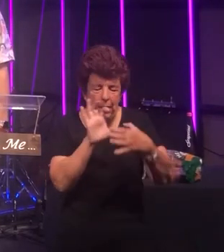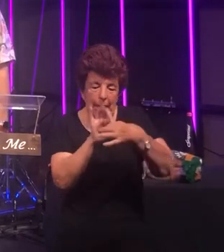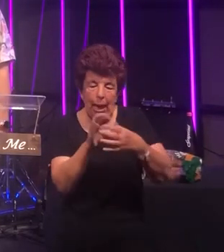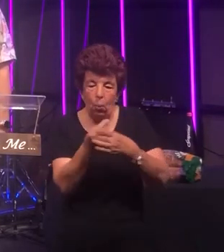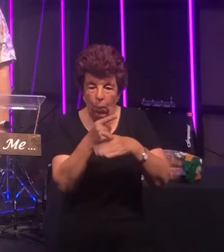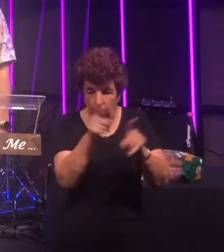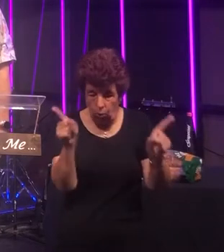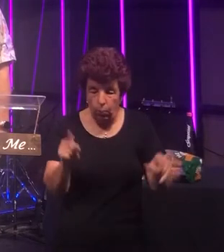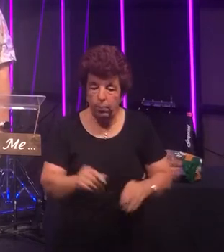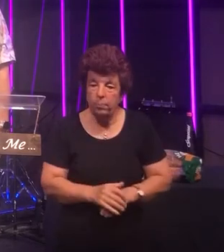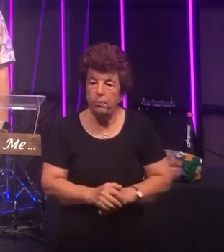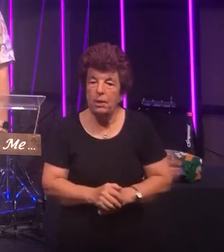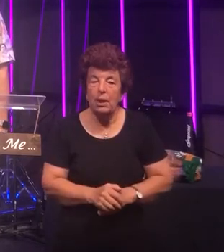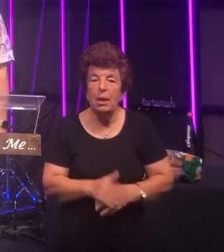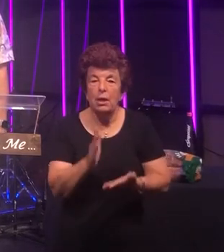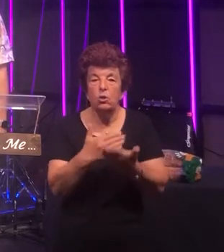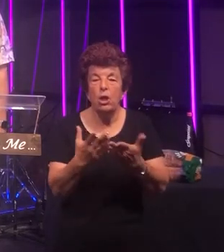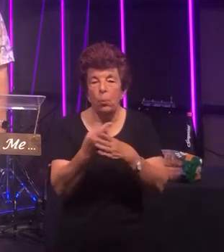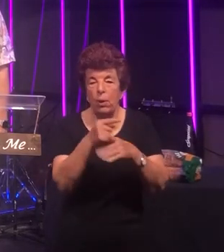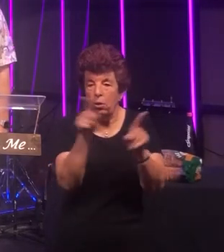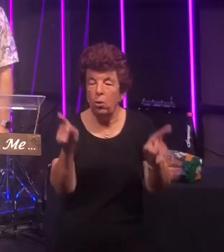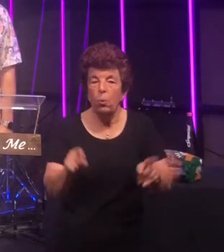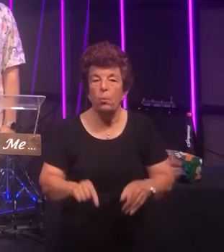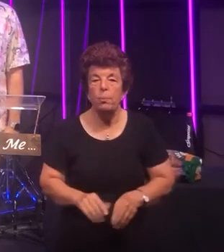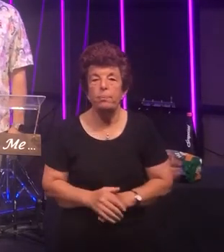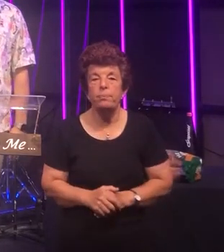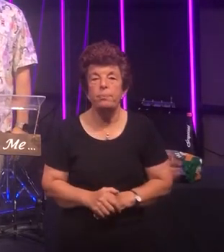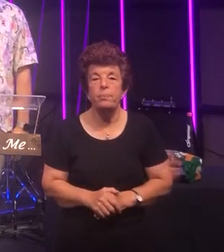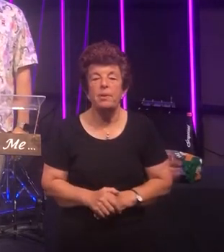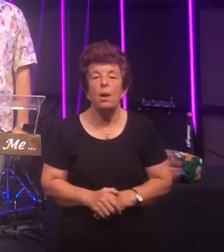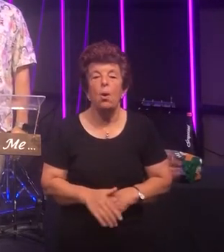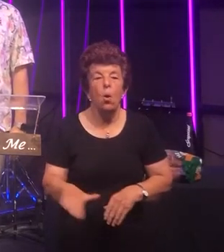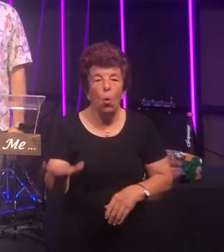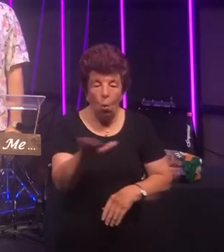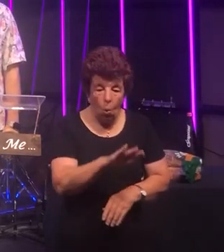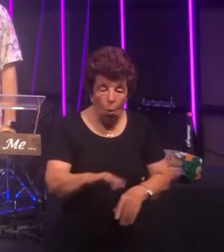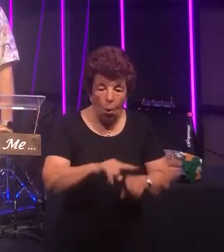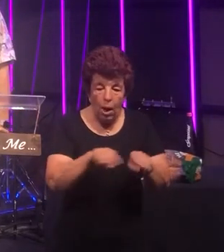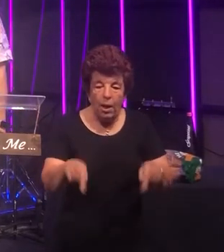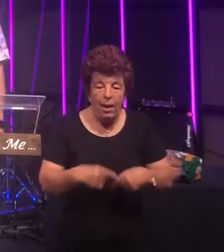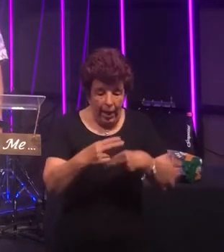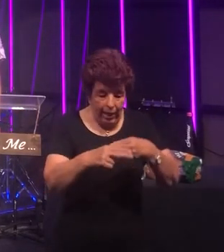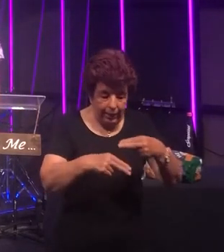you and share with you in that way! All of our giving details are on the website